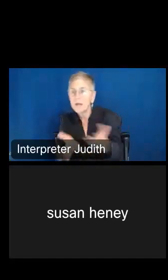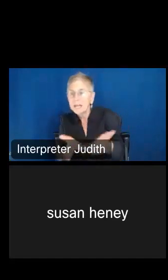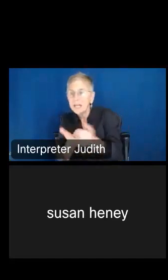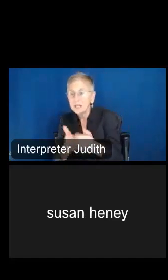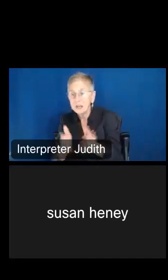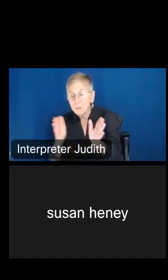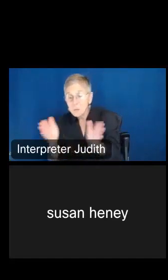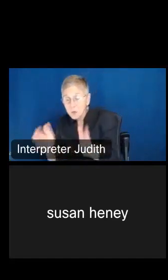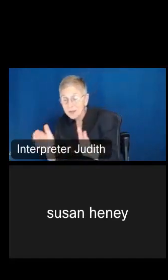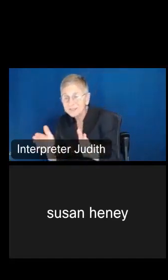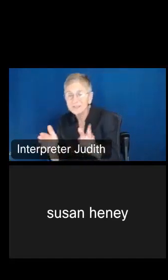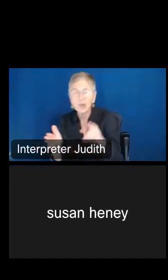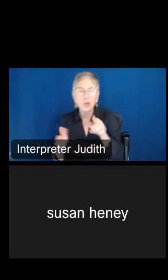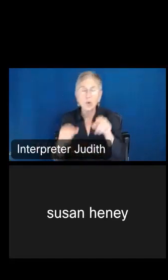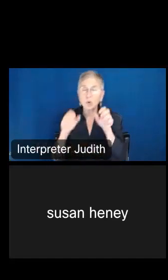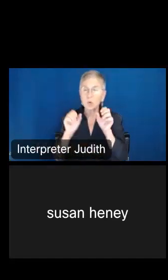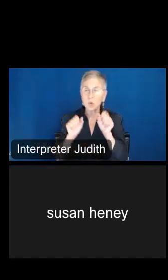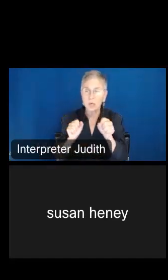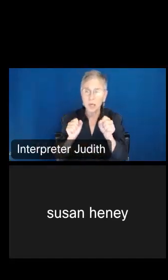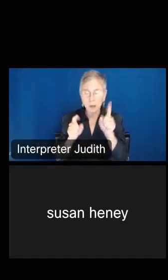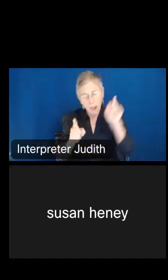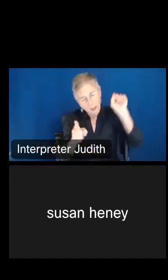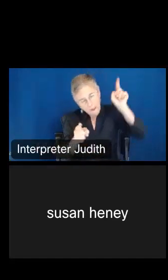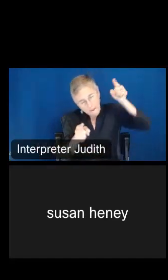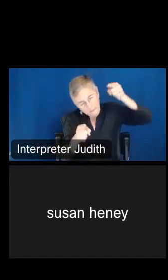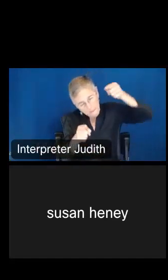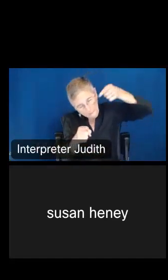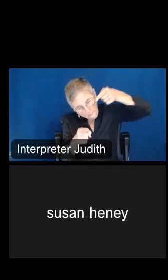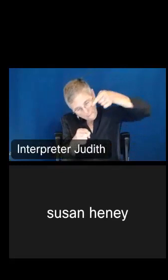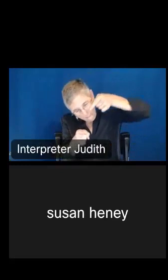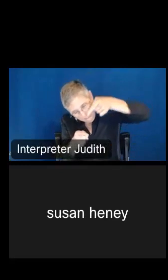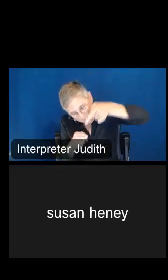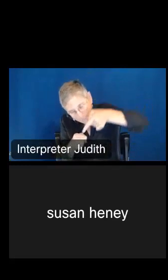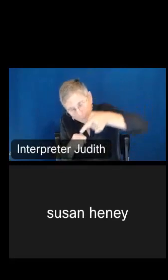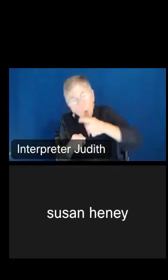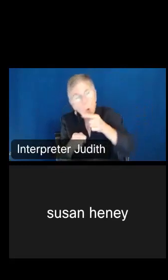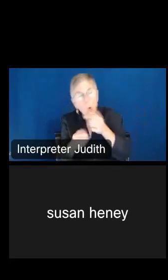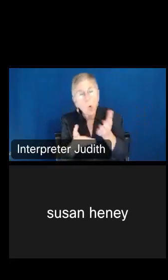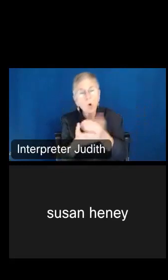you can actually get down to those levels of hey, who makes over $5,000 a year?